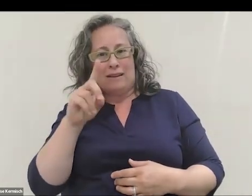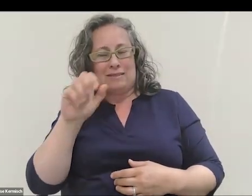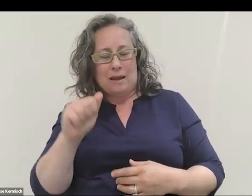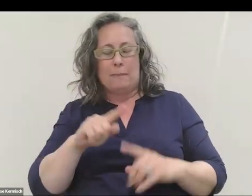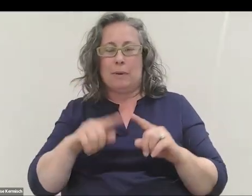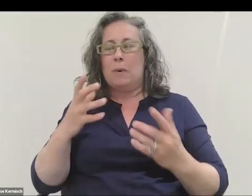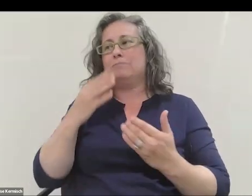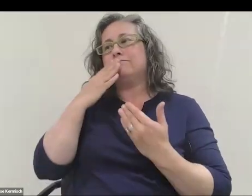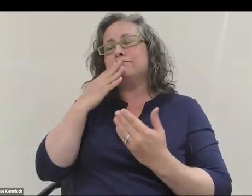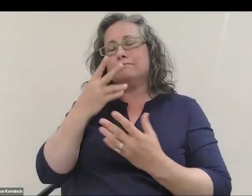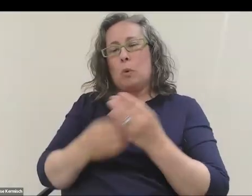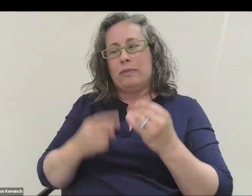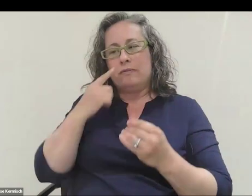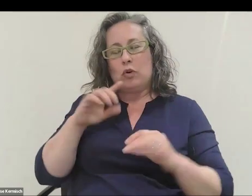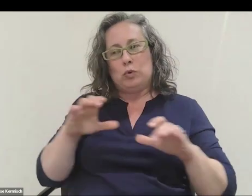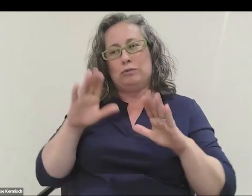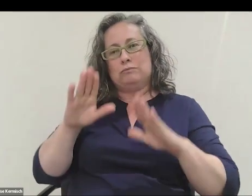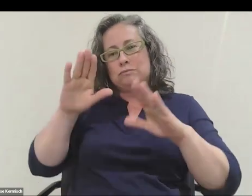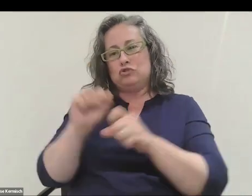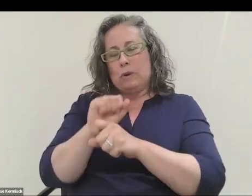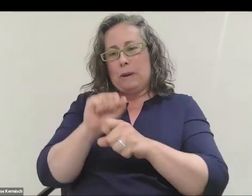and doing a great job particularly on the video.